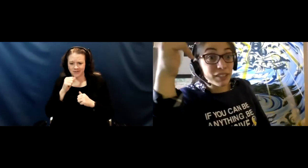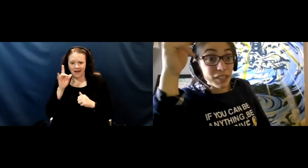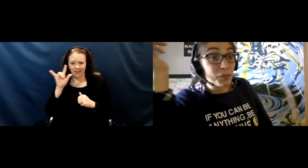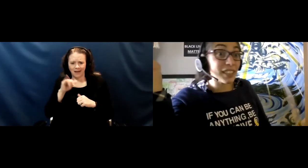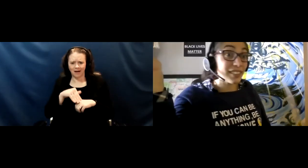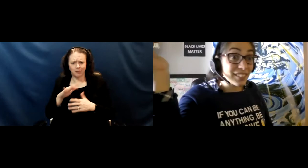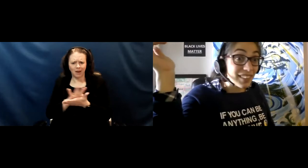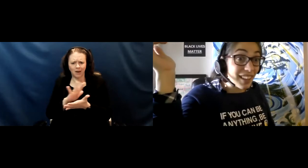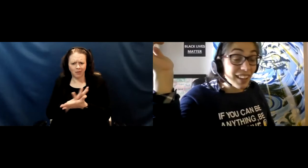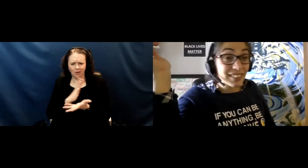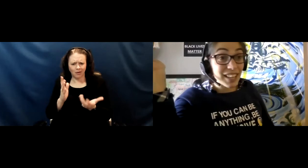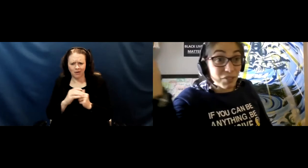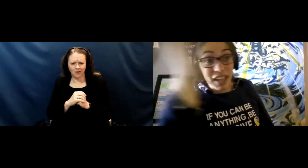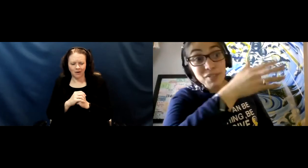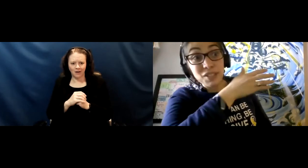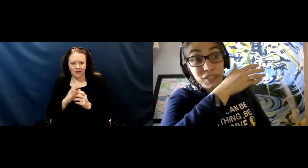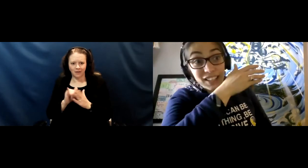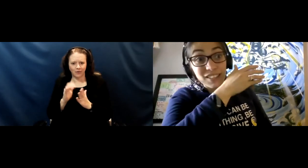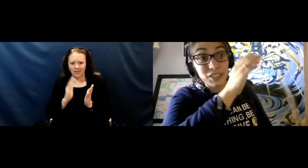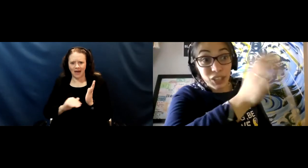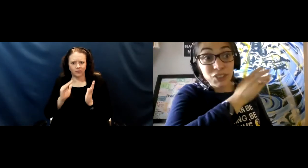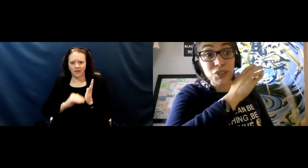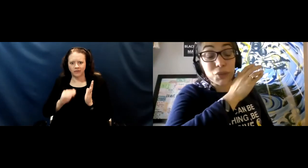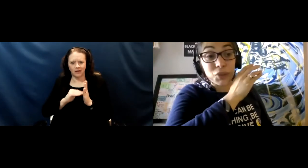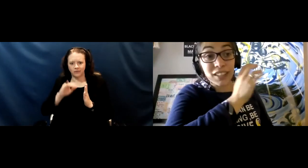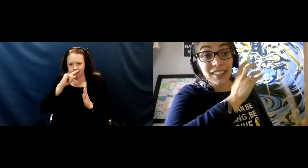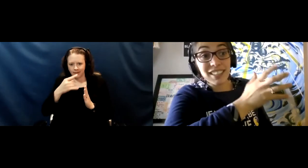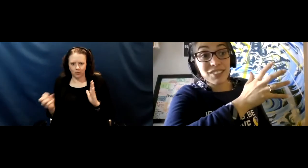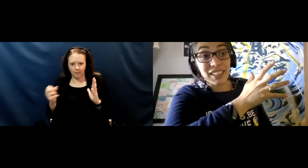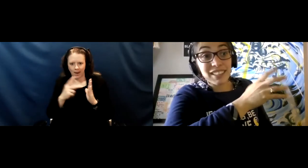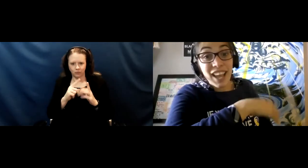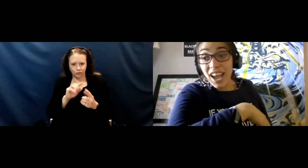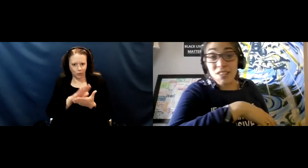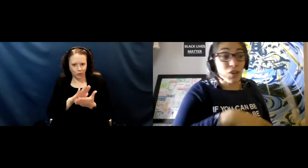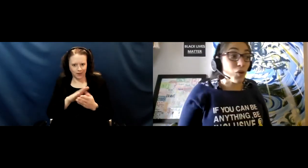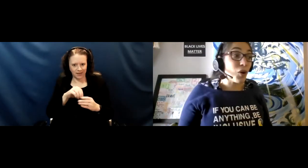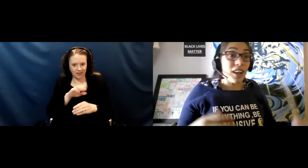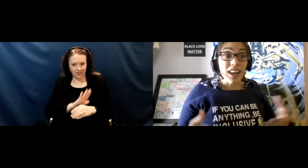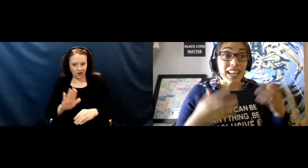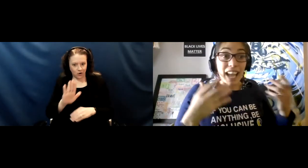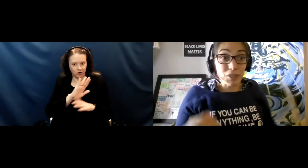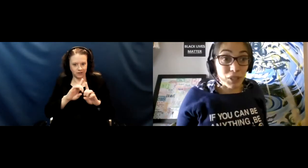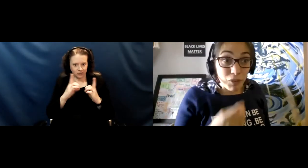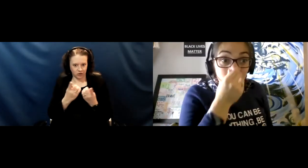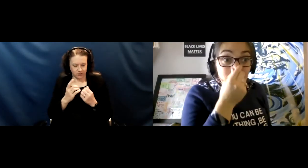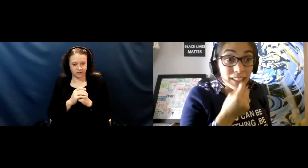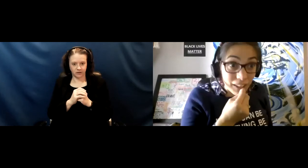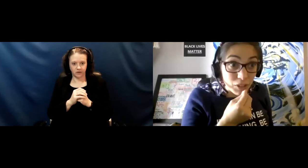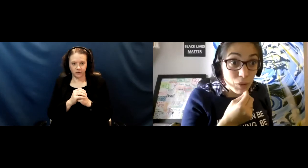these were tens of thousands of kids that returned to school in their districts. And so accounting for the inevitable